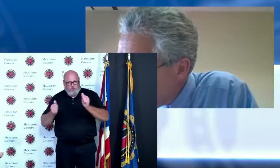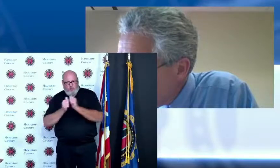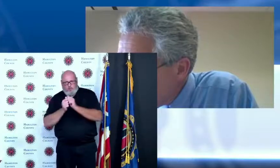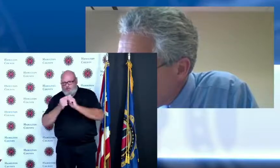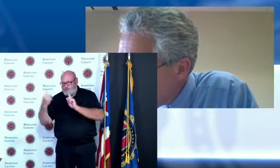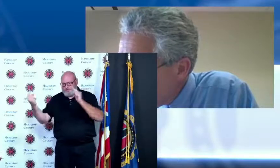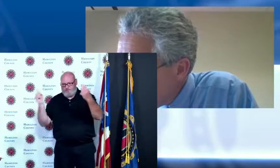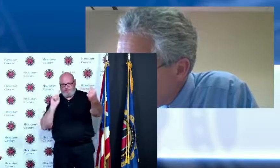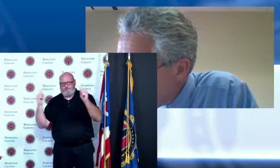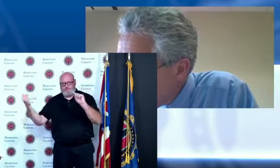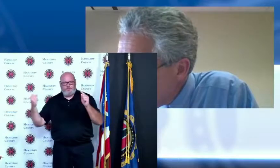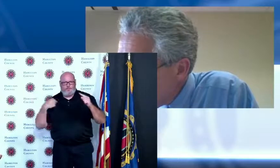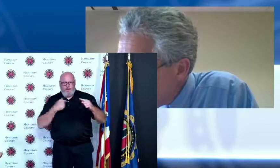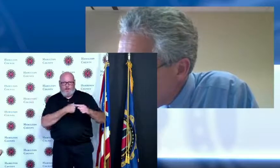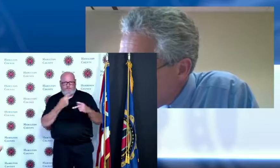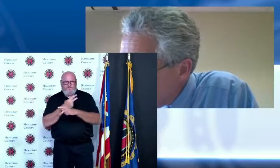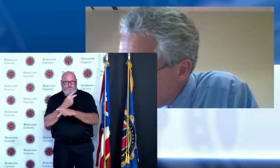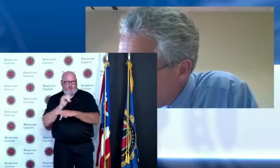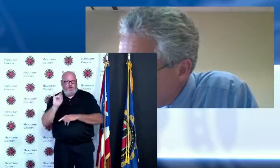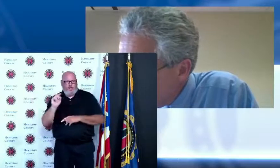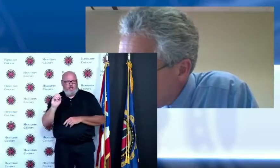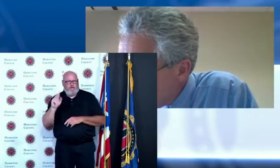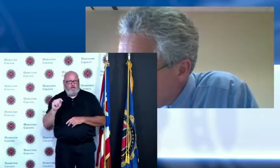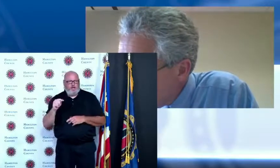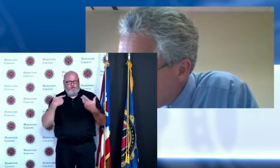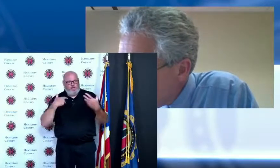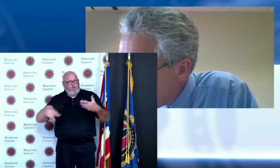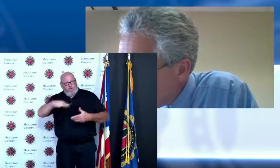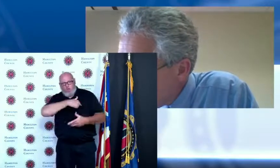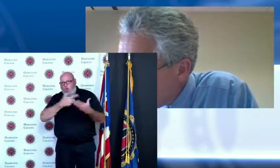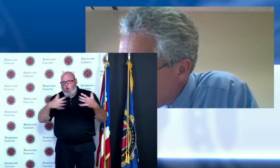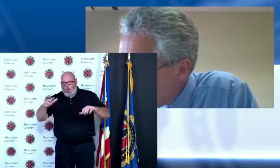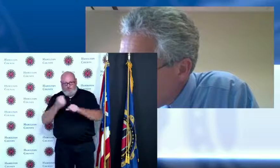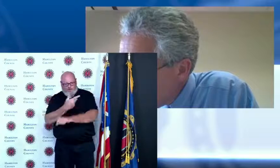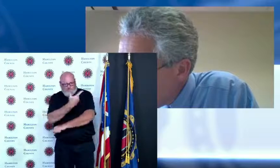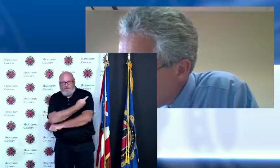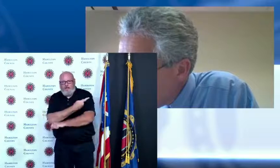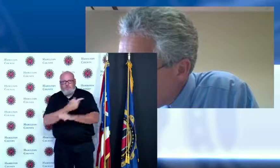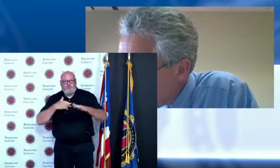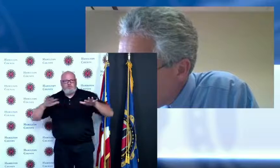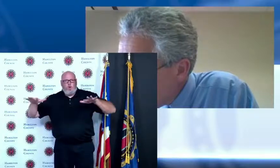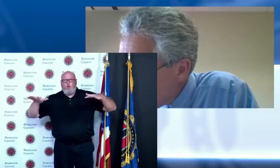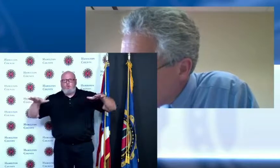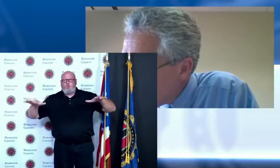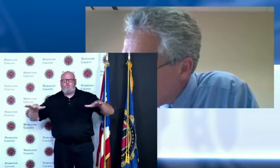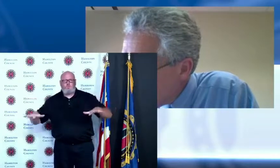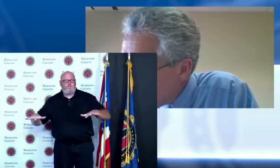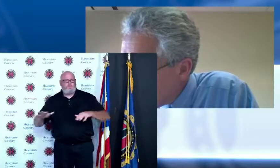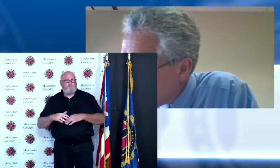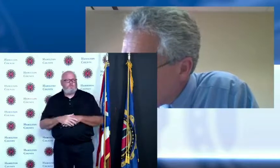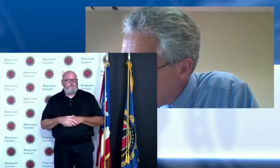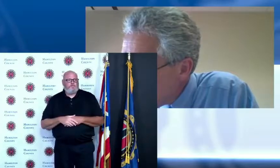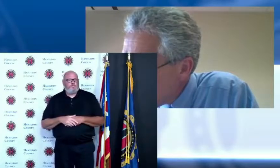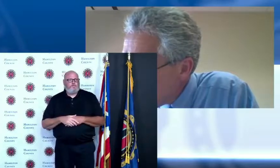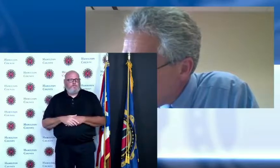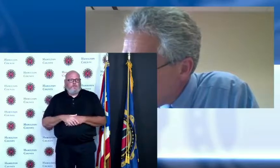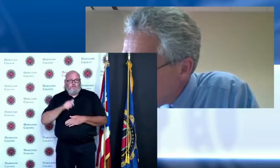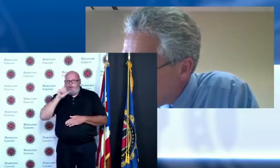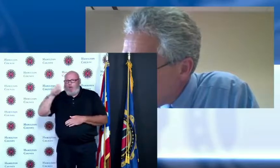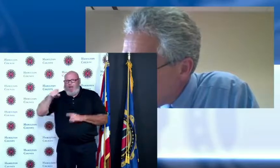vaccinated and so we have the ability now to not need to distance like we did before the mask